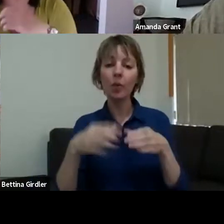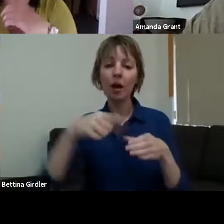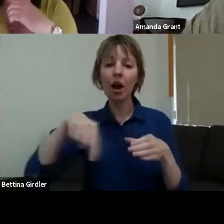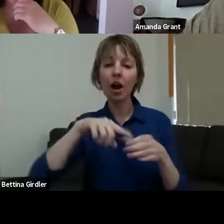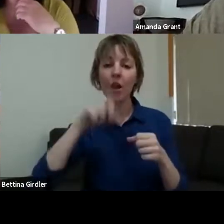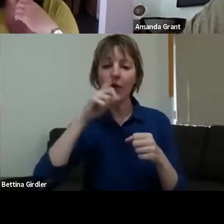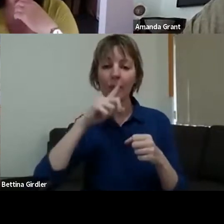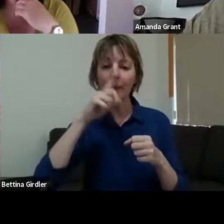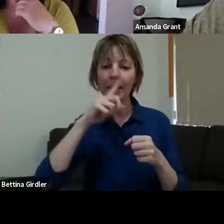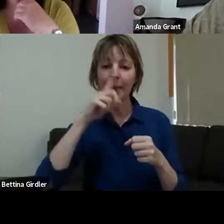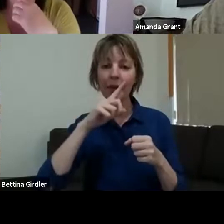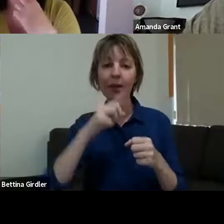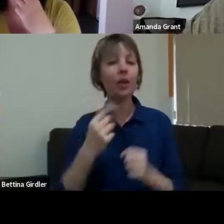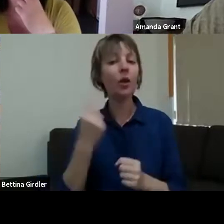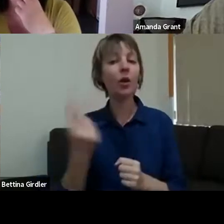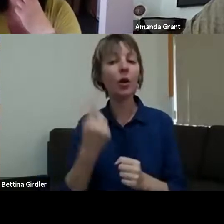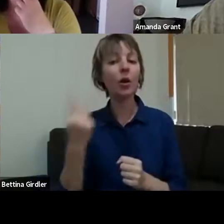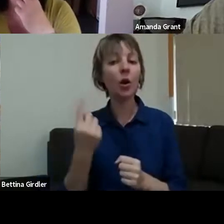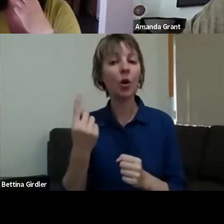people were told to leave their house and didn't know with whether